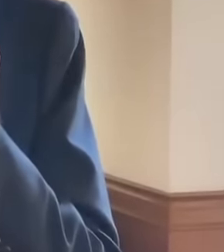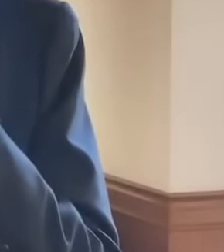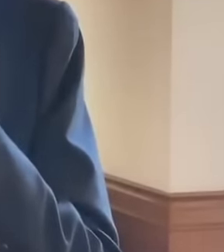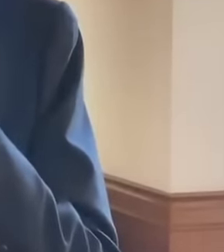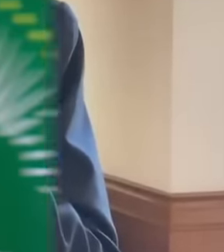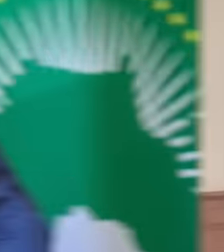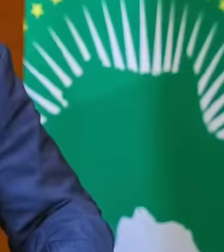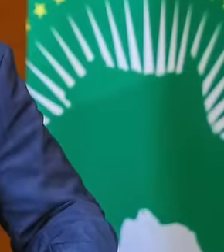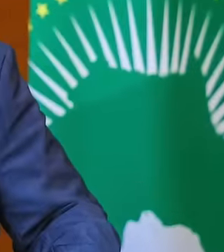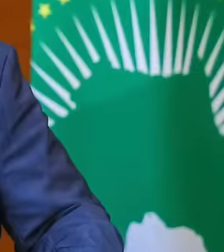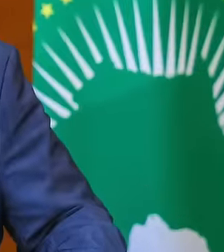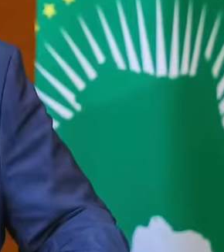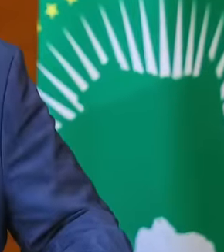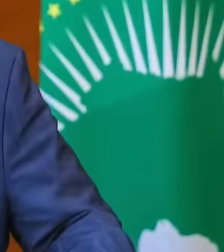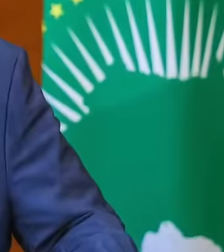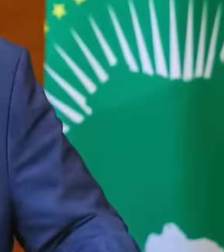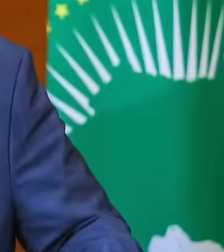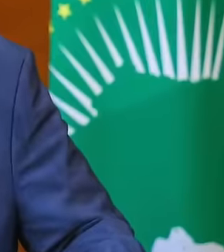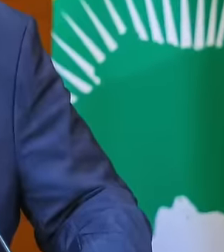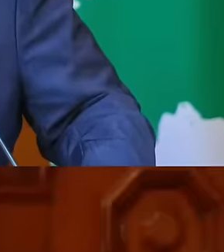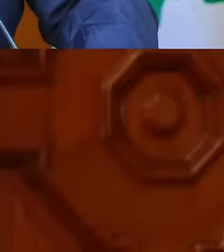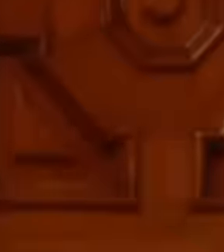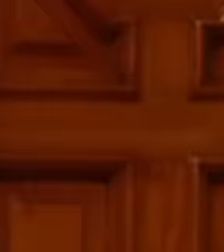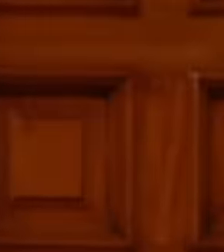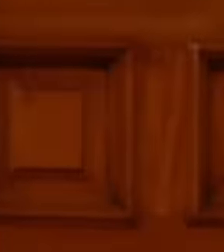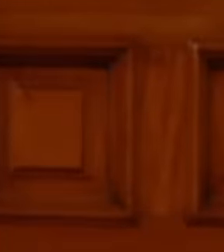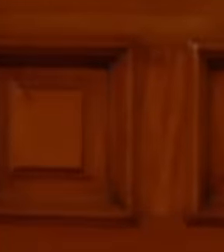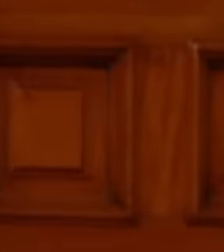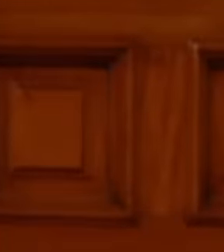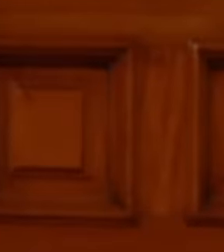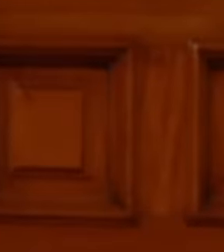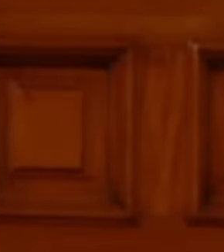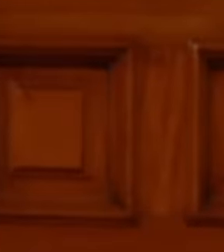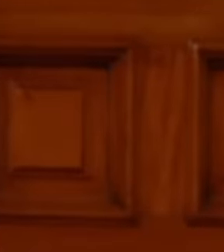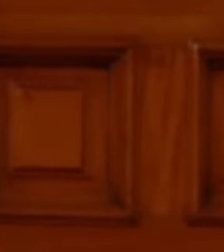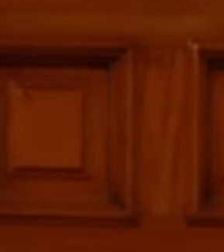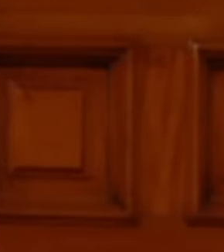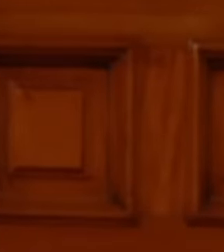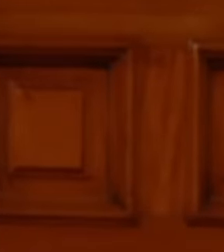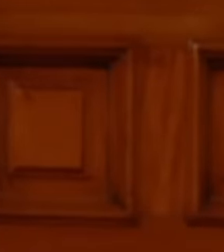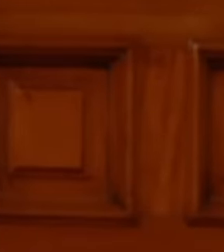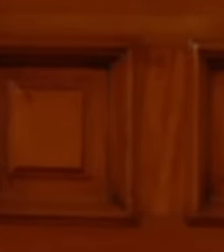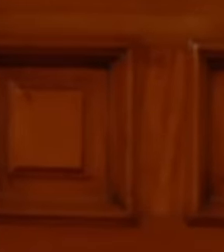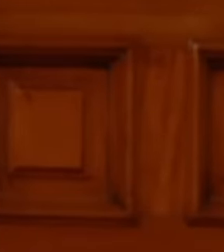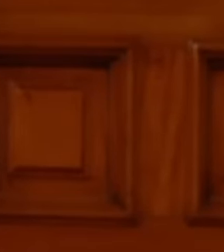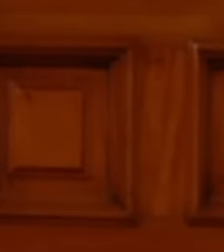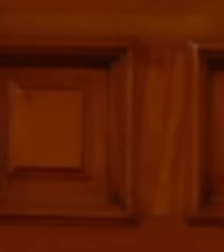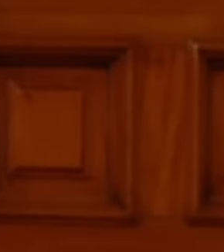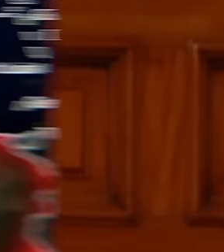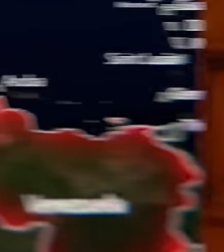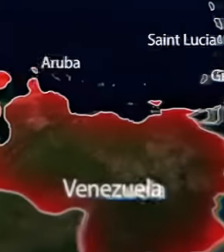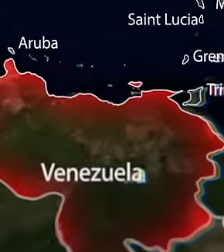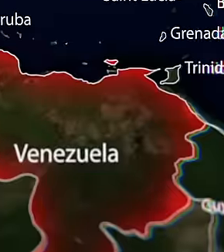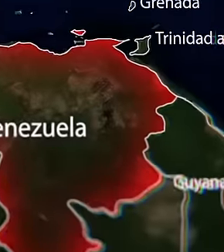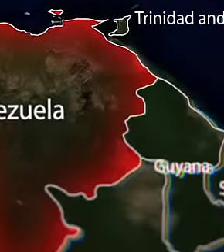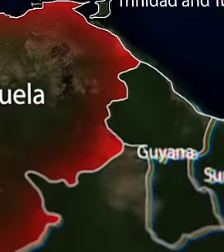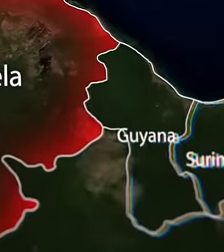Ignacio Lula da Silva and Colombian Gustavo Petro about the post-electoral situation in